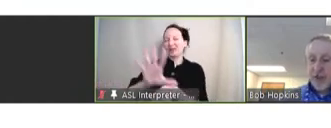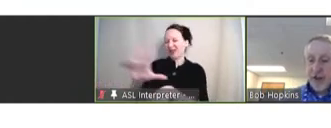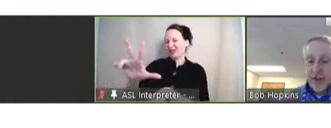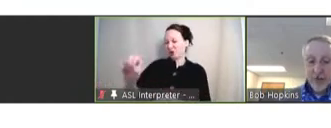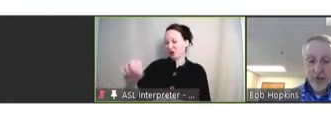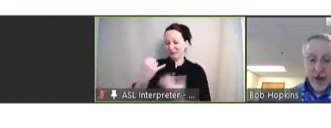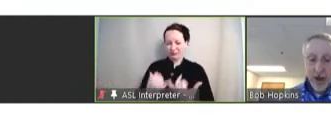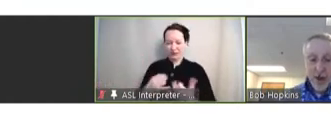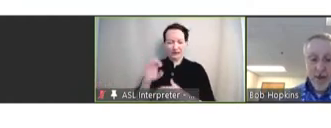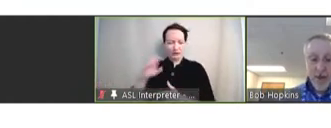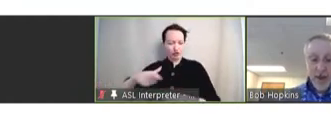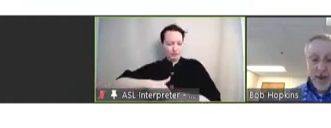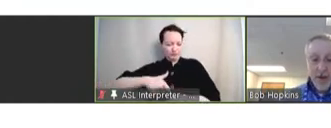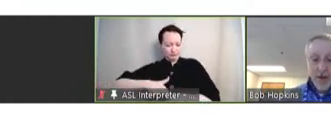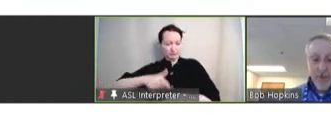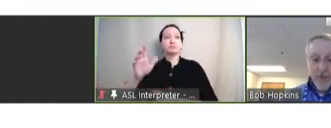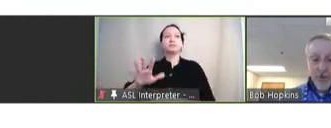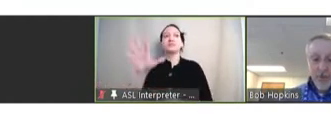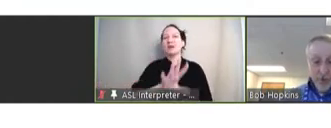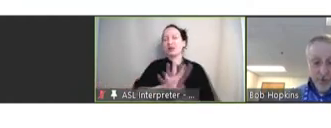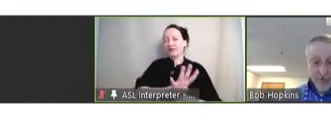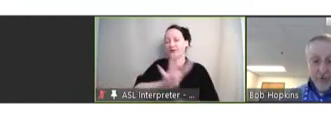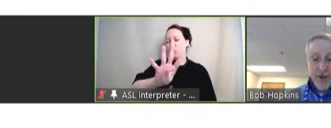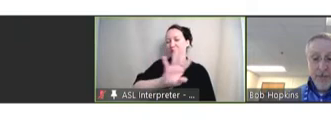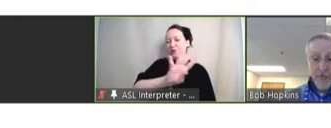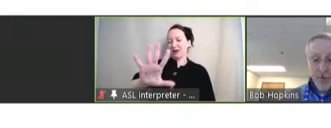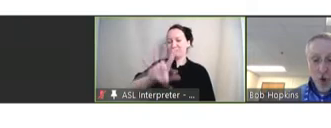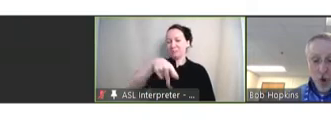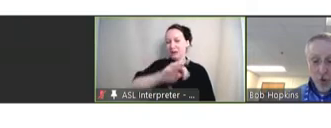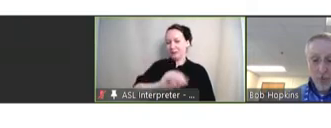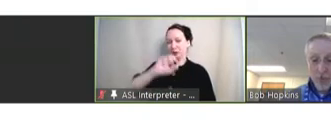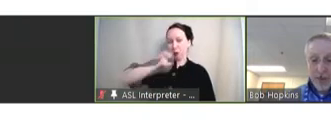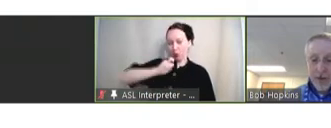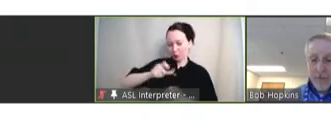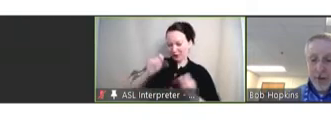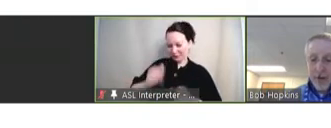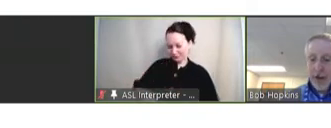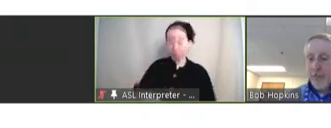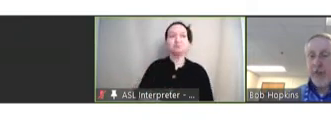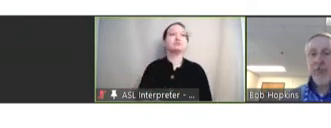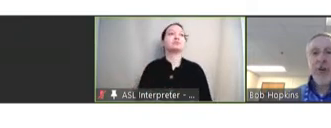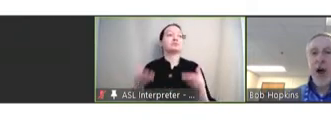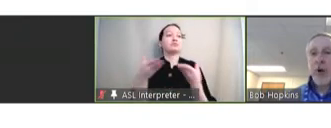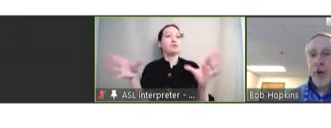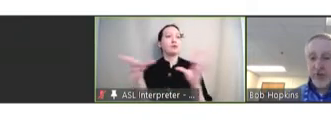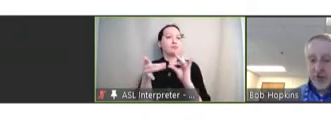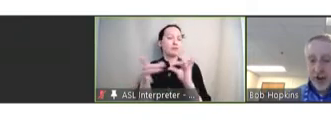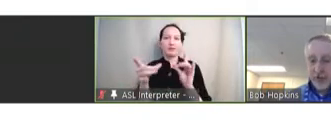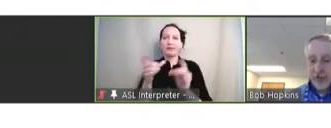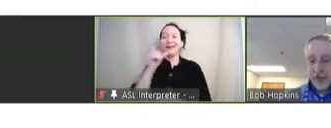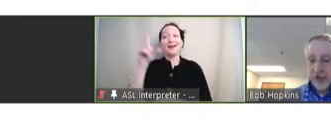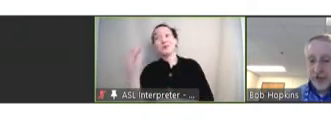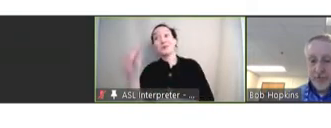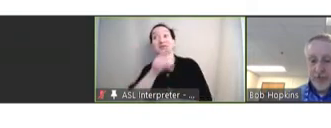Eastern time, and about 4:45 p.m. tomorrow. Public comments are not a question-and-answer session.